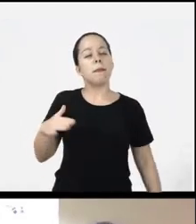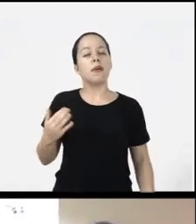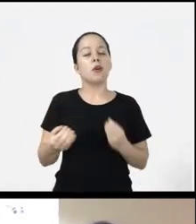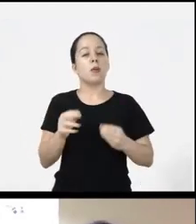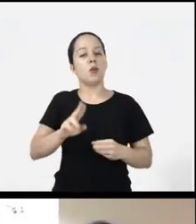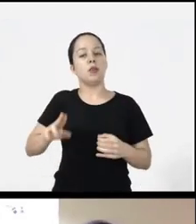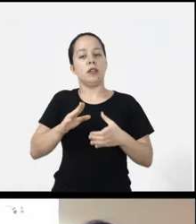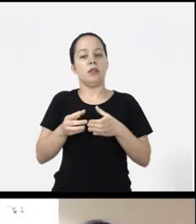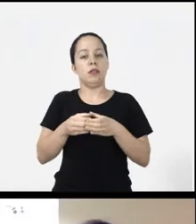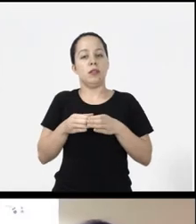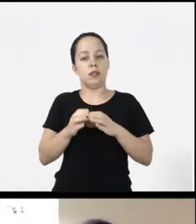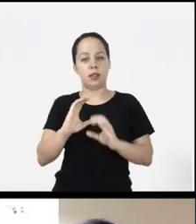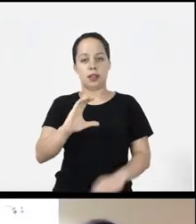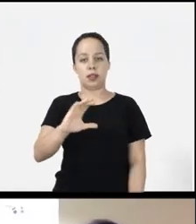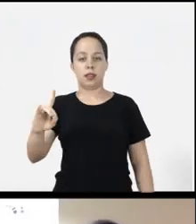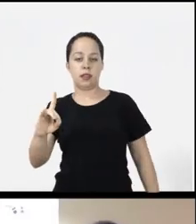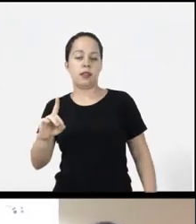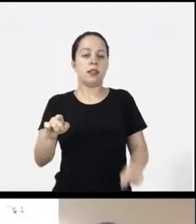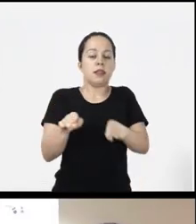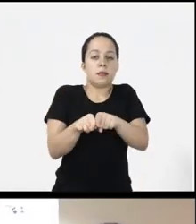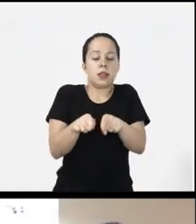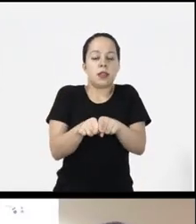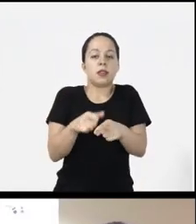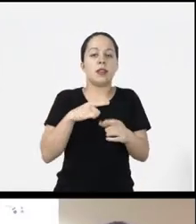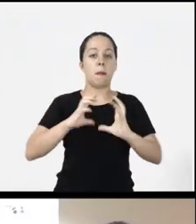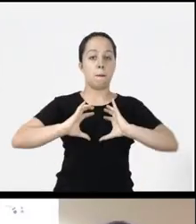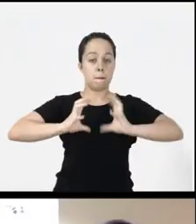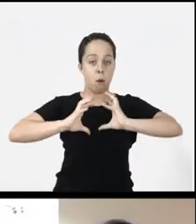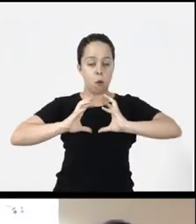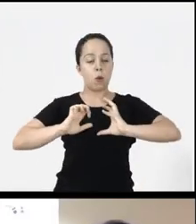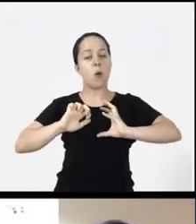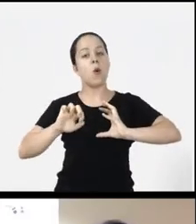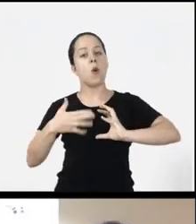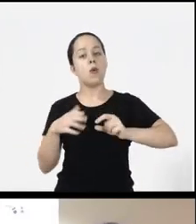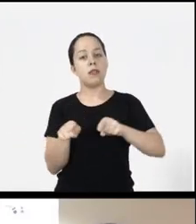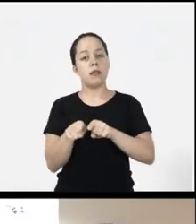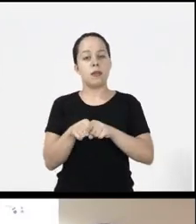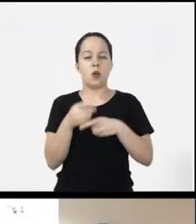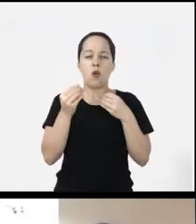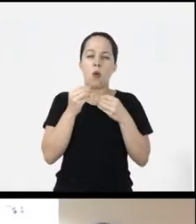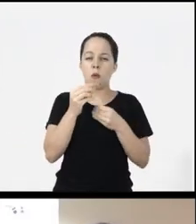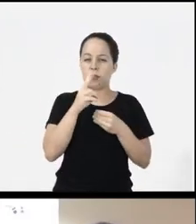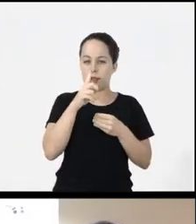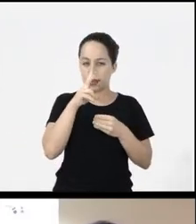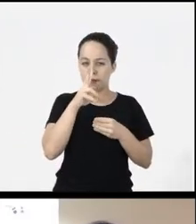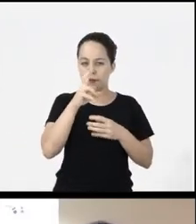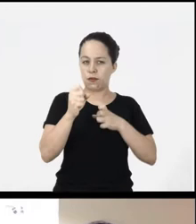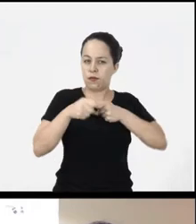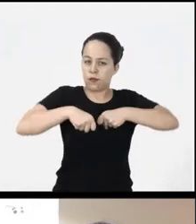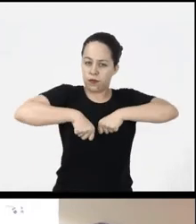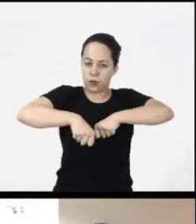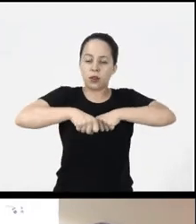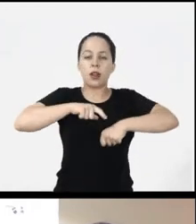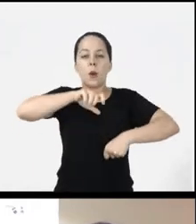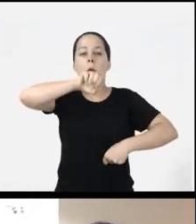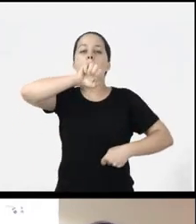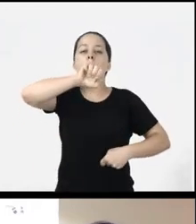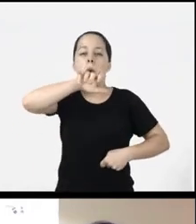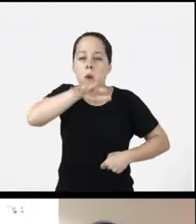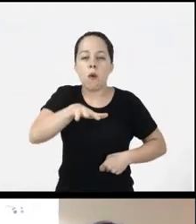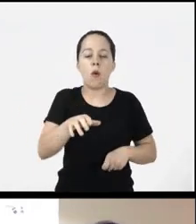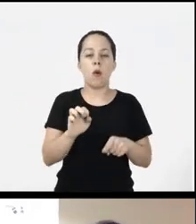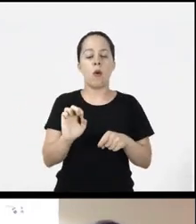made with trigger CD, made with a ball, traction trigger, blow trigger, capacitive trigger